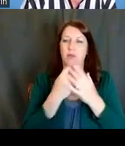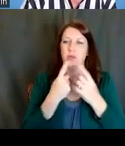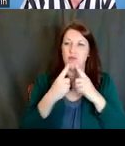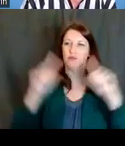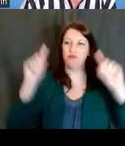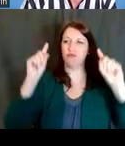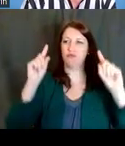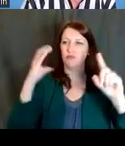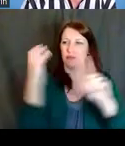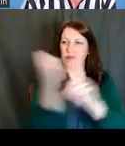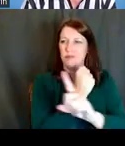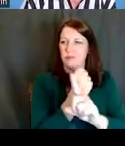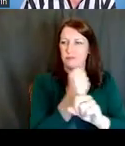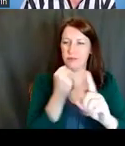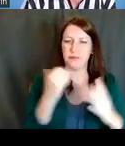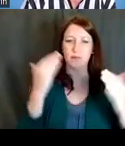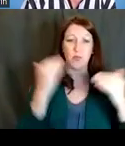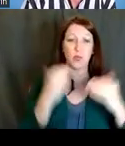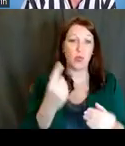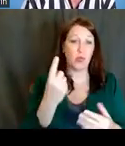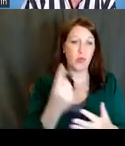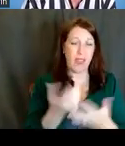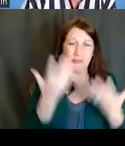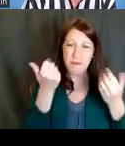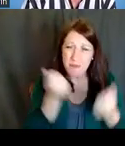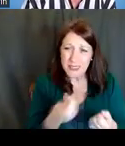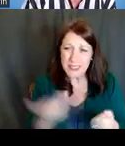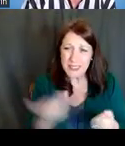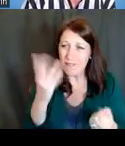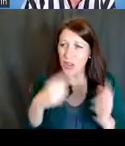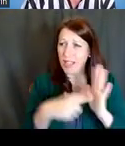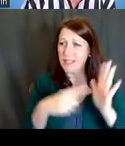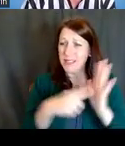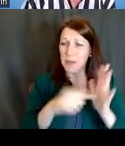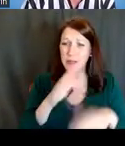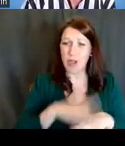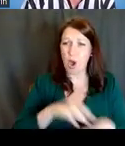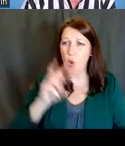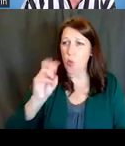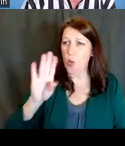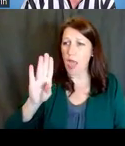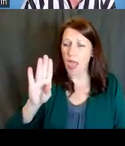Use one of the many examples that may exist on the web to develop a mentoring contract.